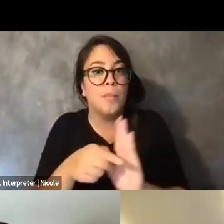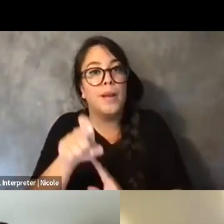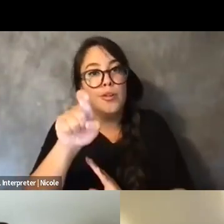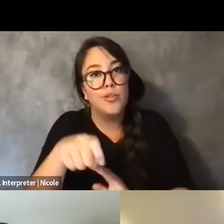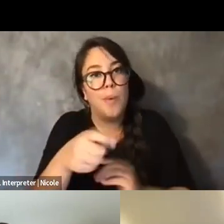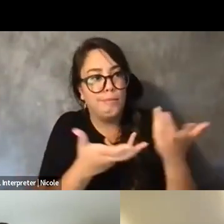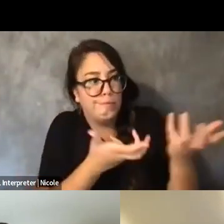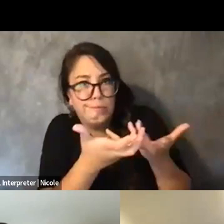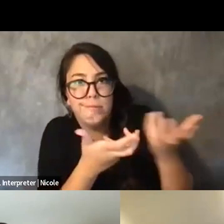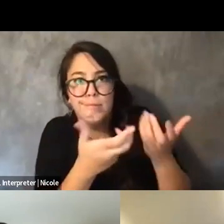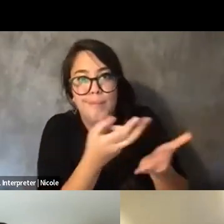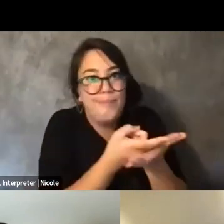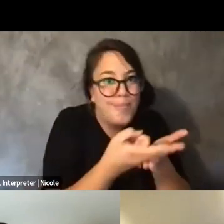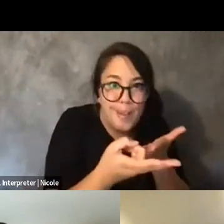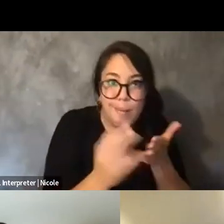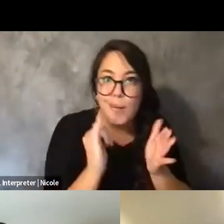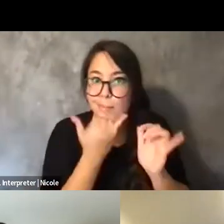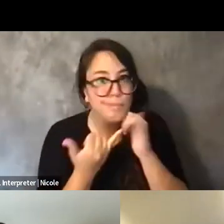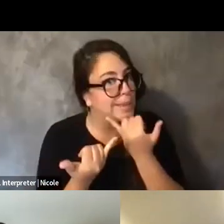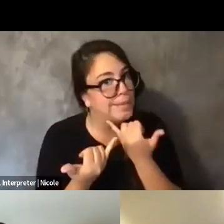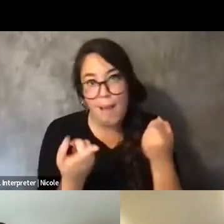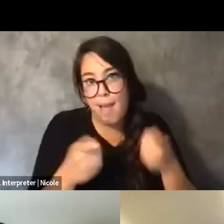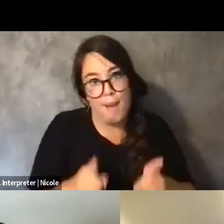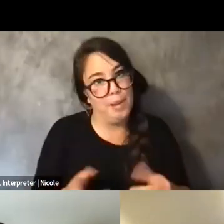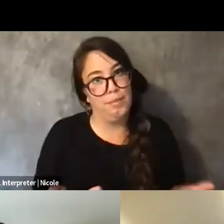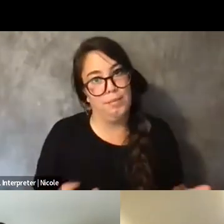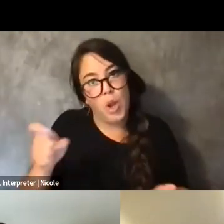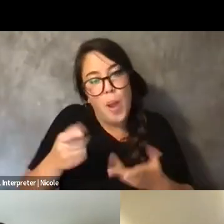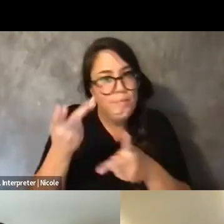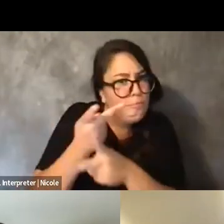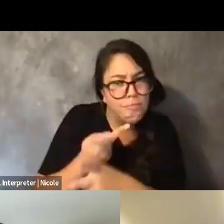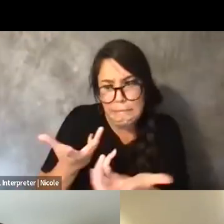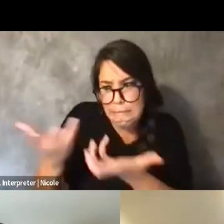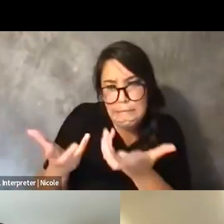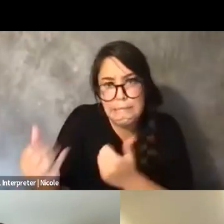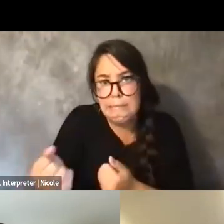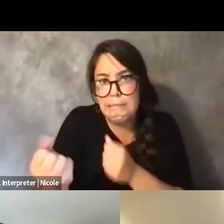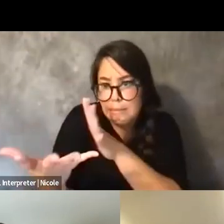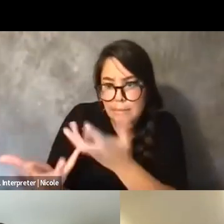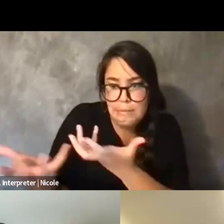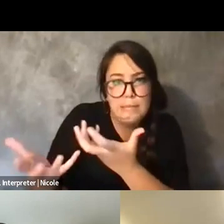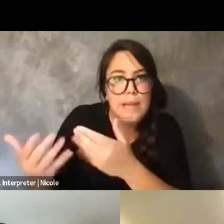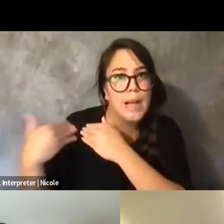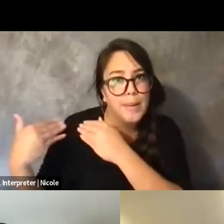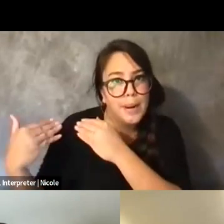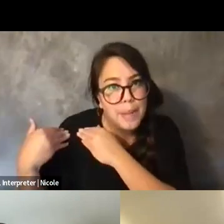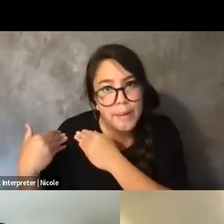you do have to contend with mistakes, you do have to contend with accountability and wrongdoings.